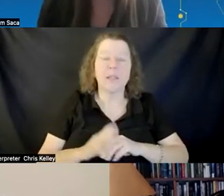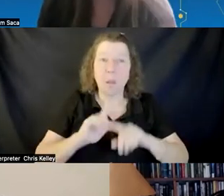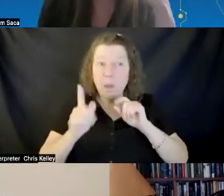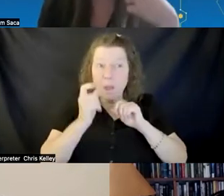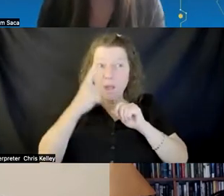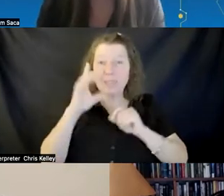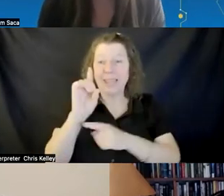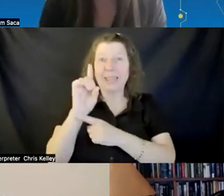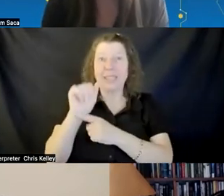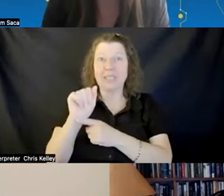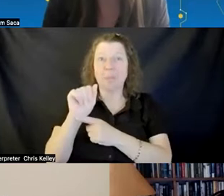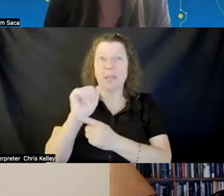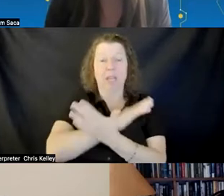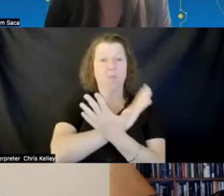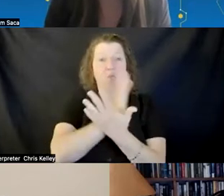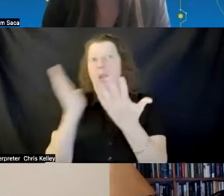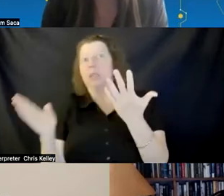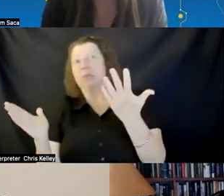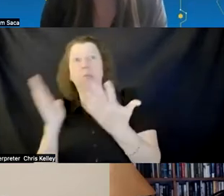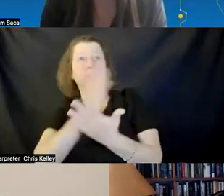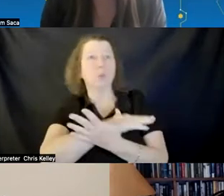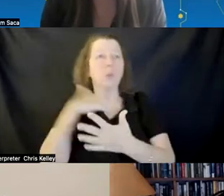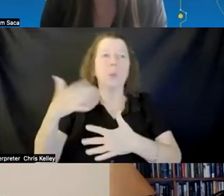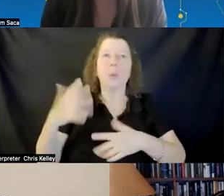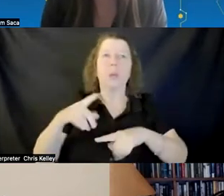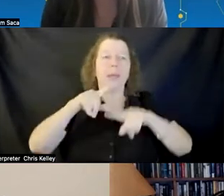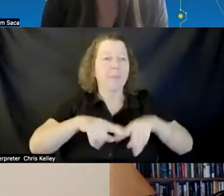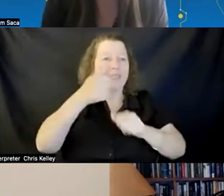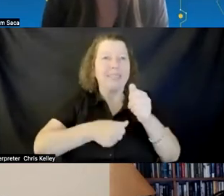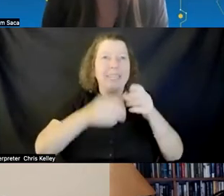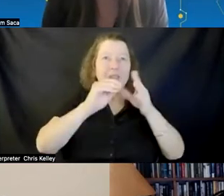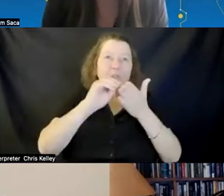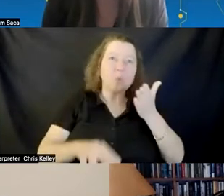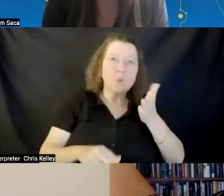depends on who is taking your course um in terms of if they're if they're really equitable or not